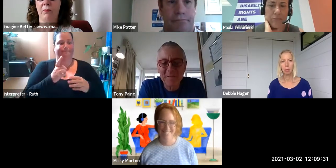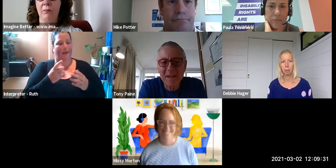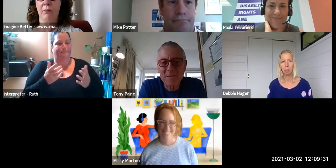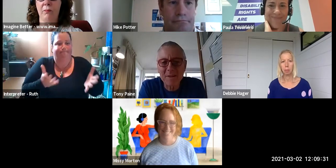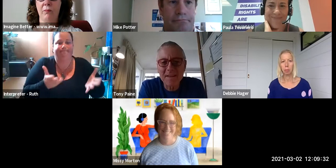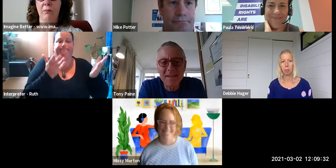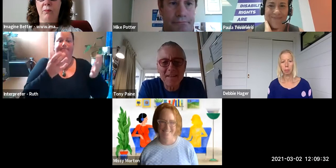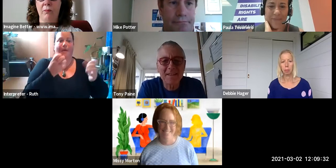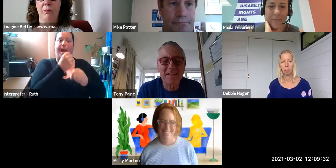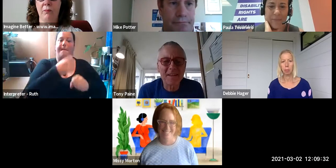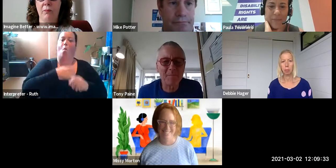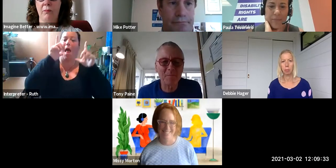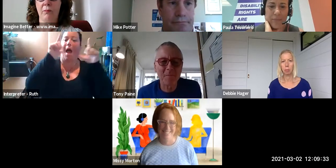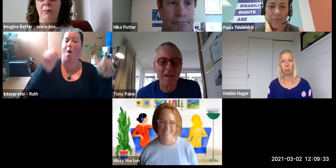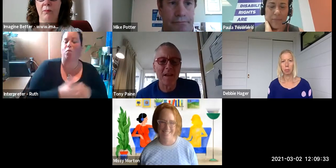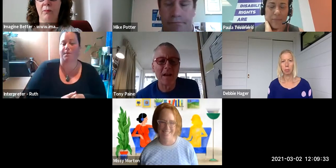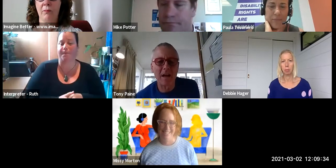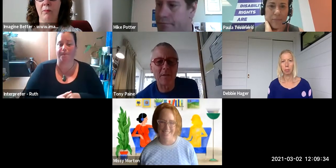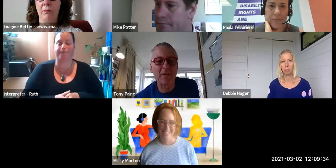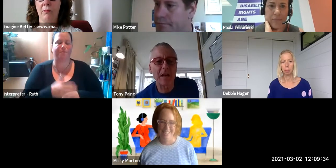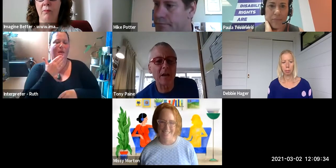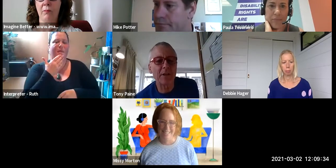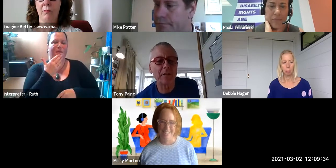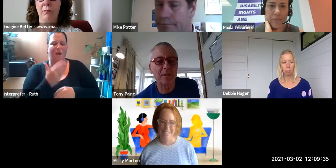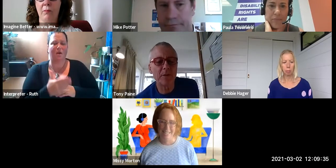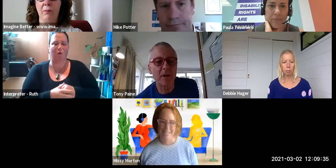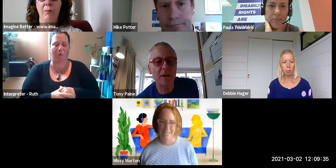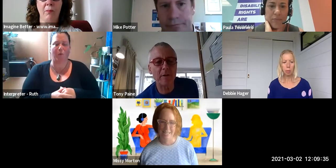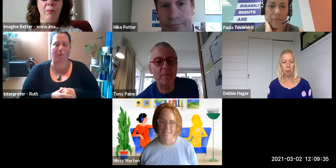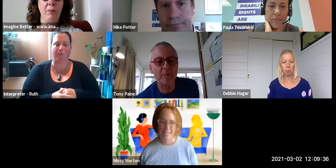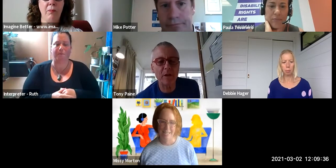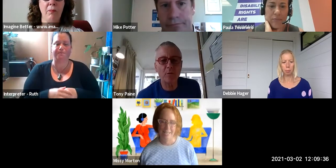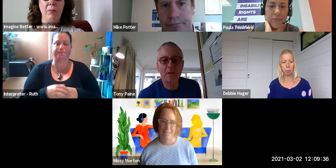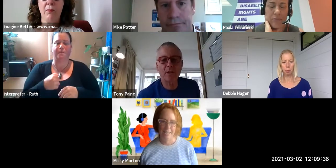[Tony Paine] Thanks Missy. That's terrific and I think the idea of amplifying voices